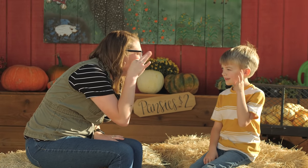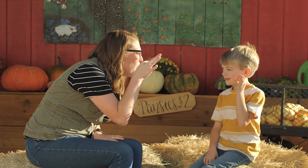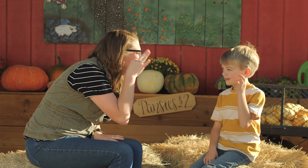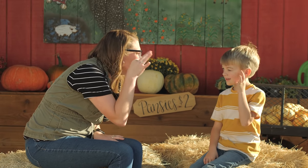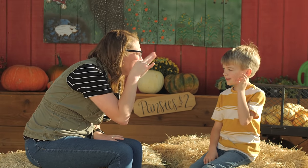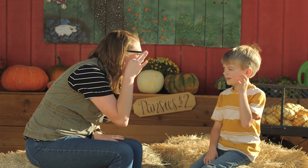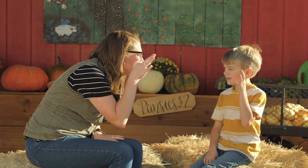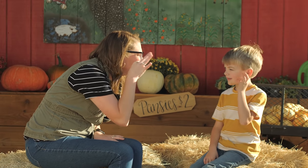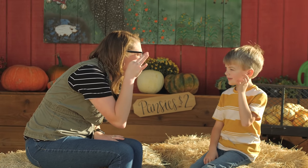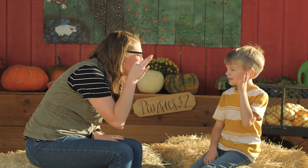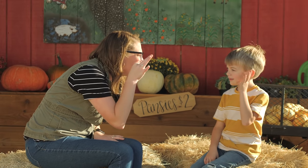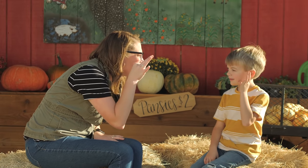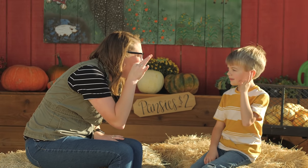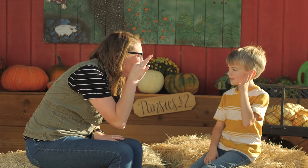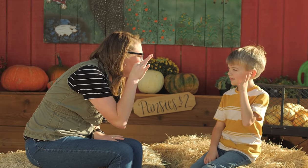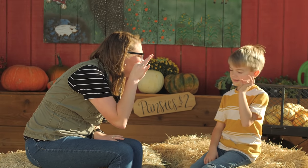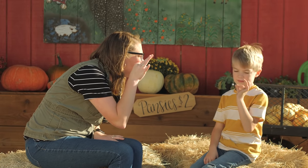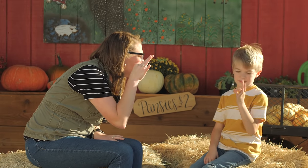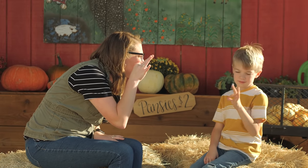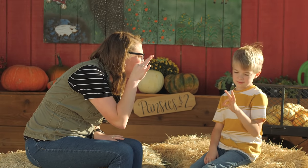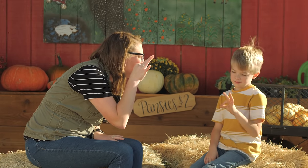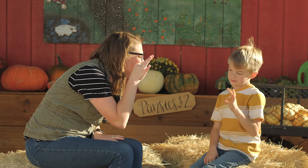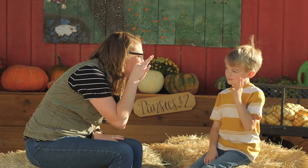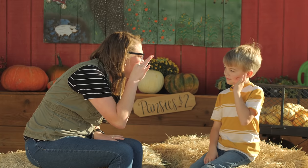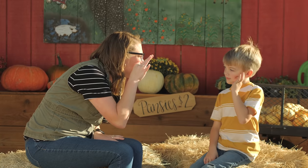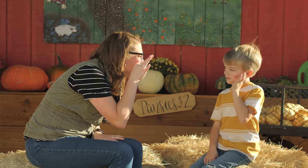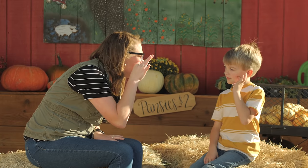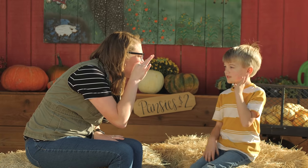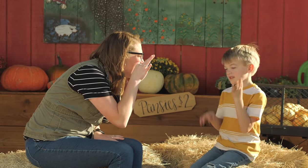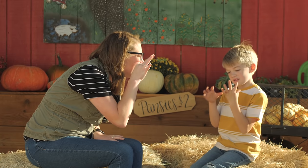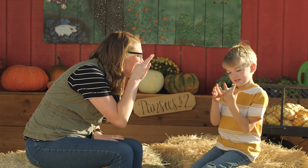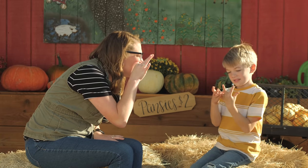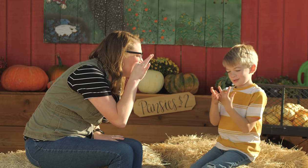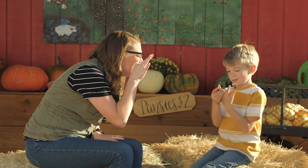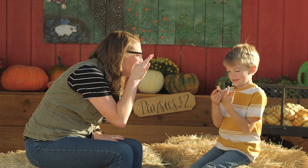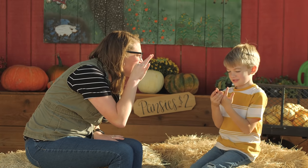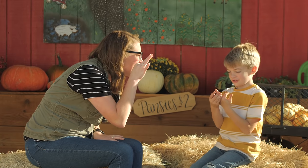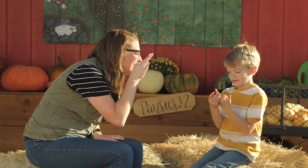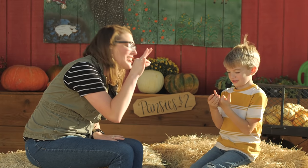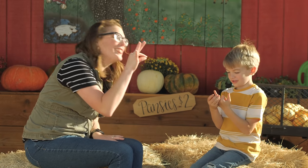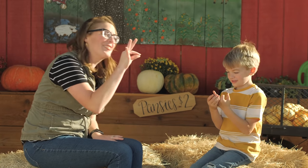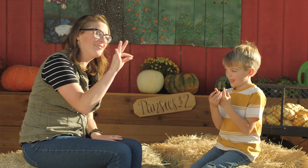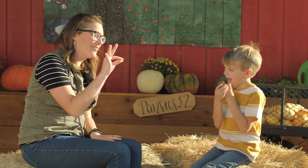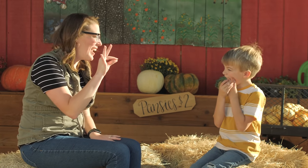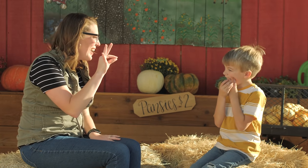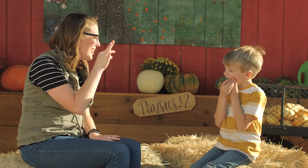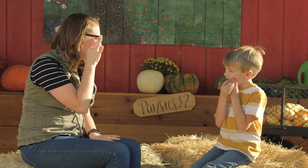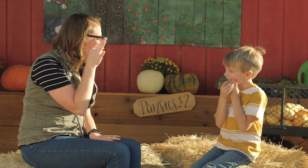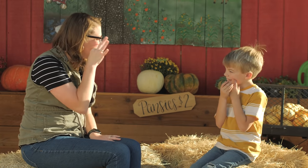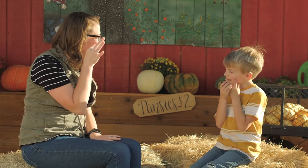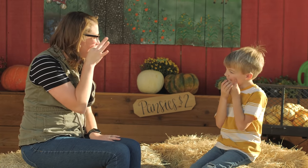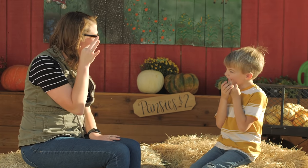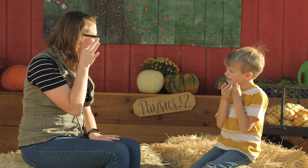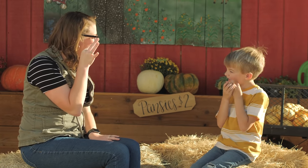why do you think this is the sign for cat? Because these whiskers. You're right because the whiskers.